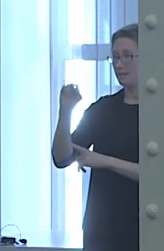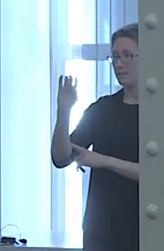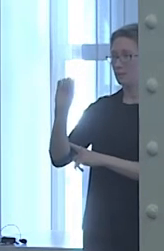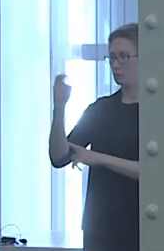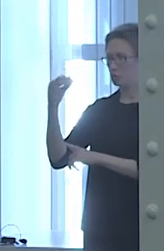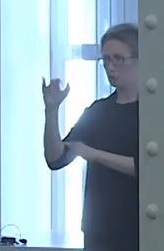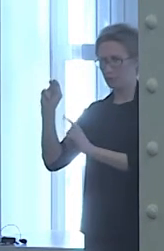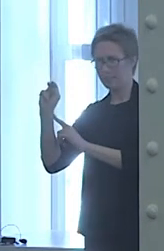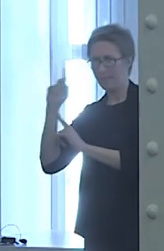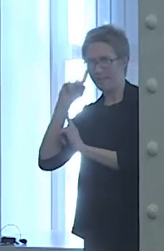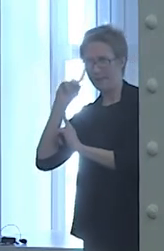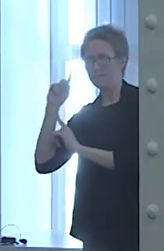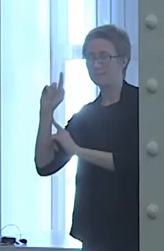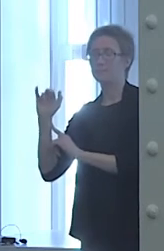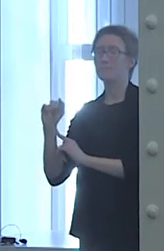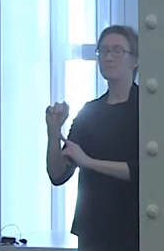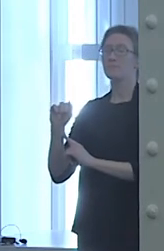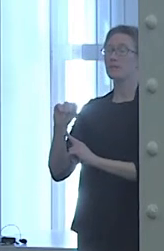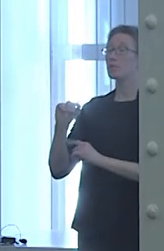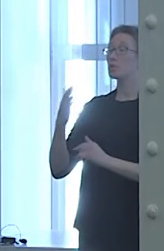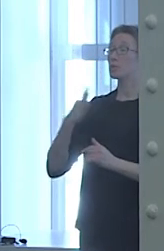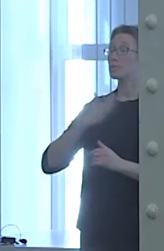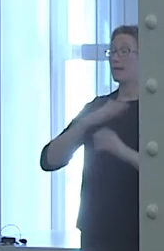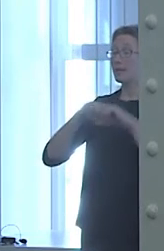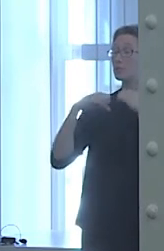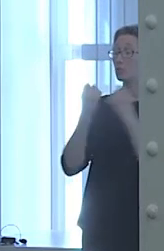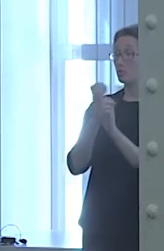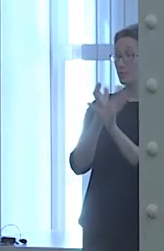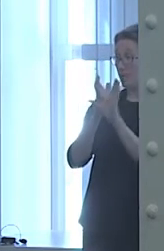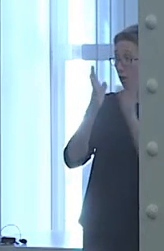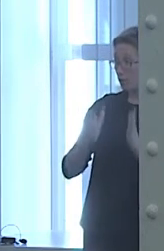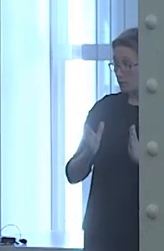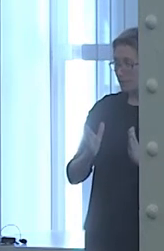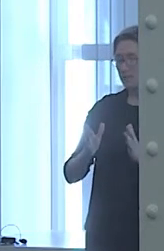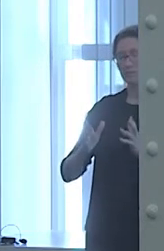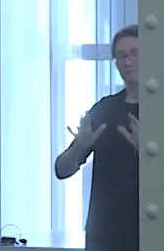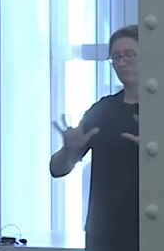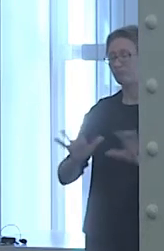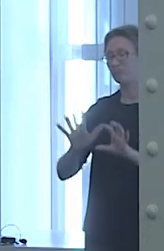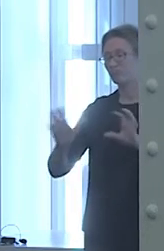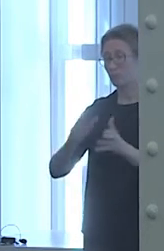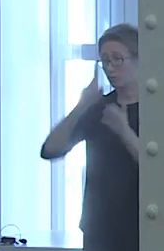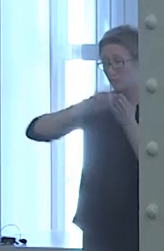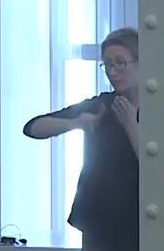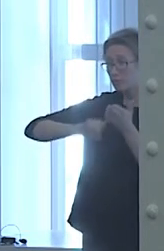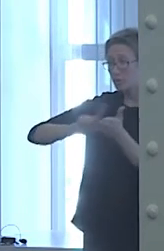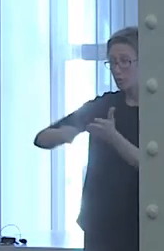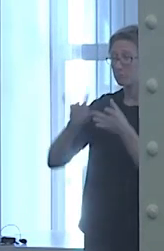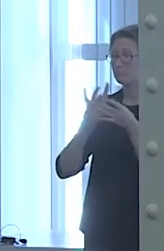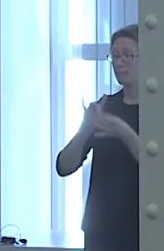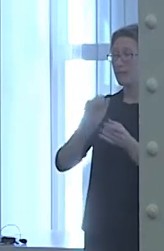She's a social psychologist. She's done lots of research. She's an expert on Asian-American